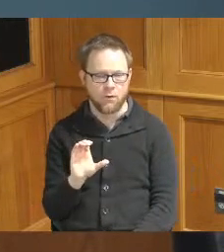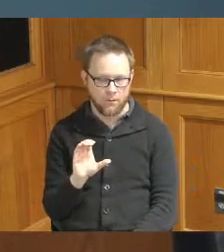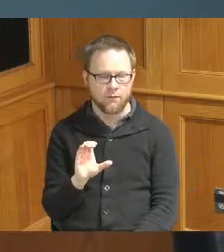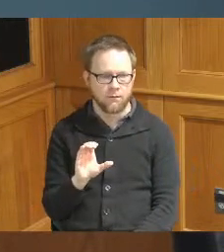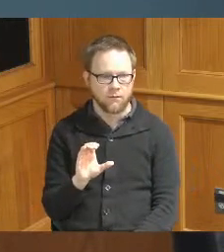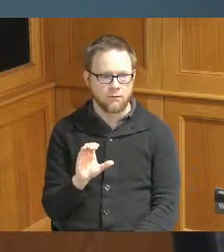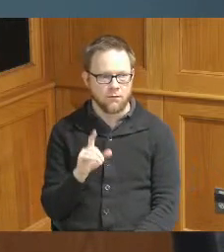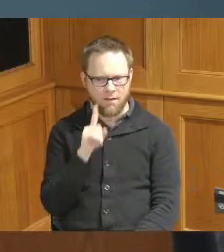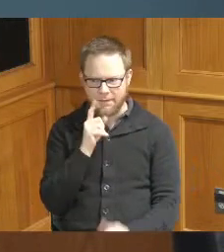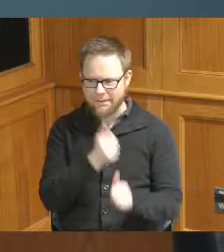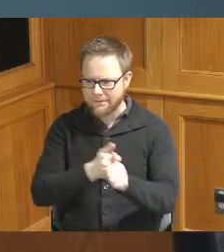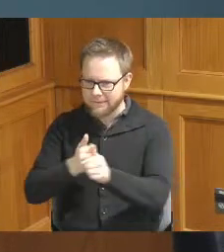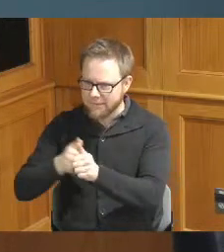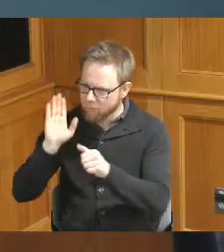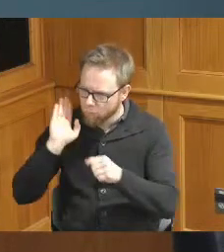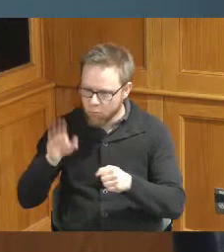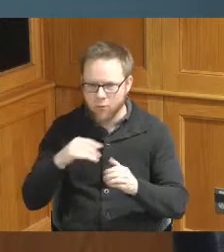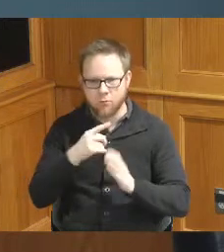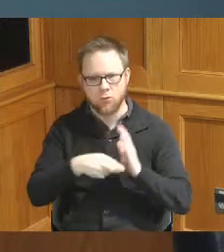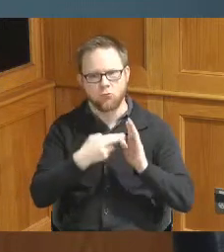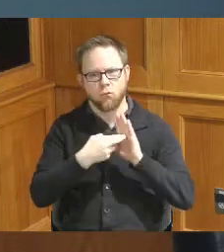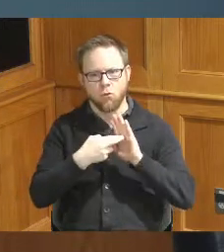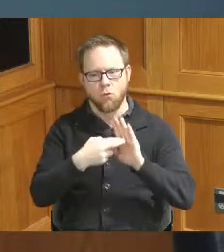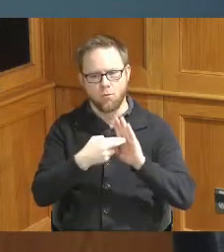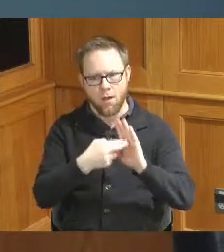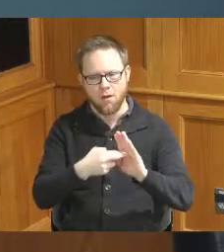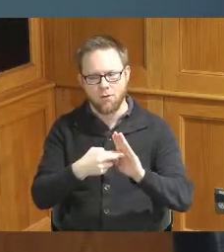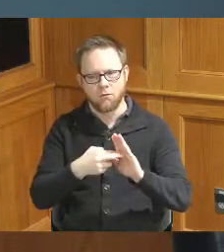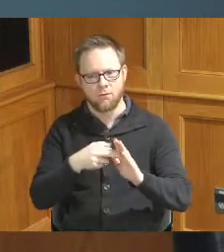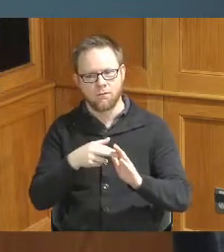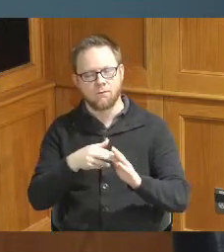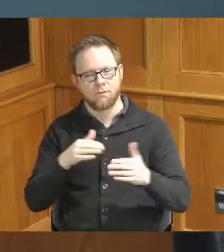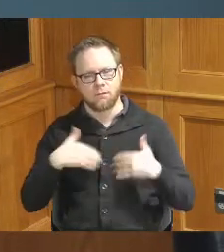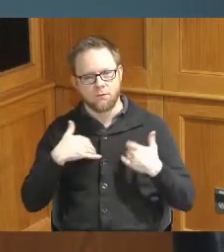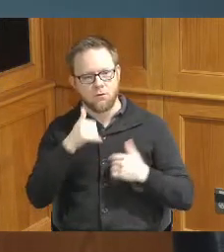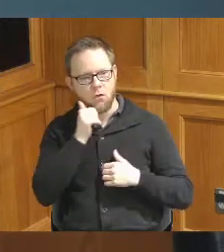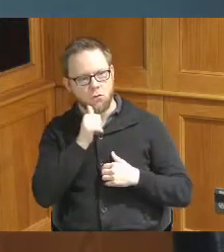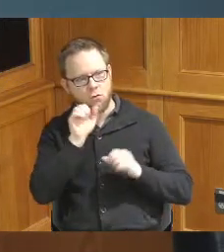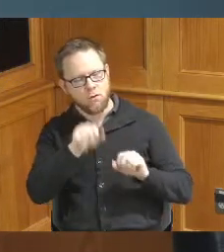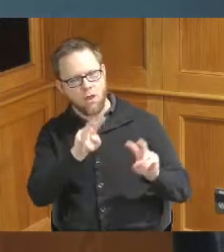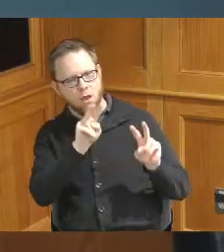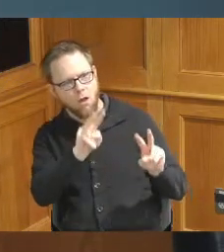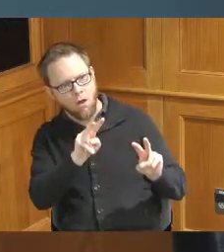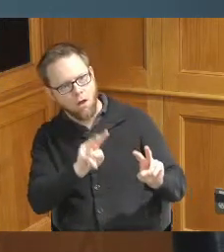can be a role model to a little girl now can watch and never have to say I don't see anyone